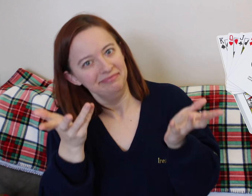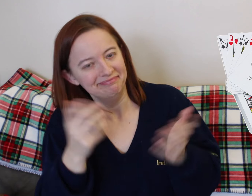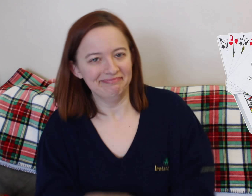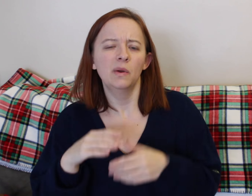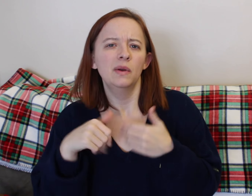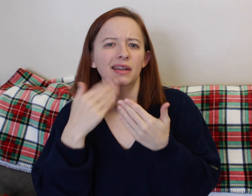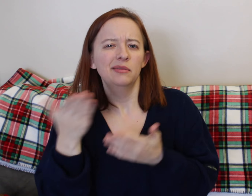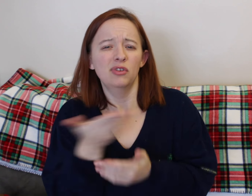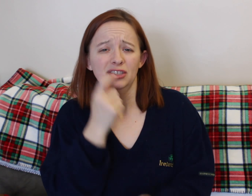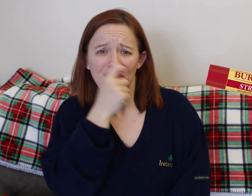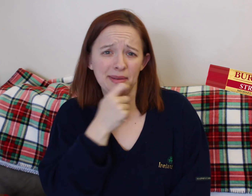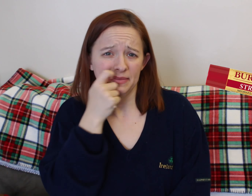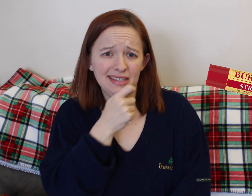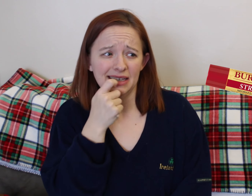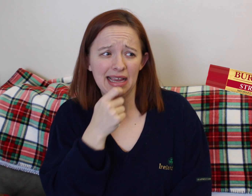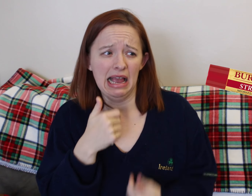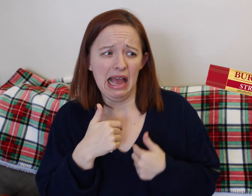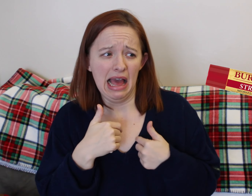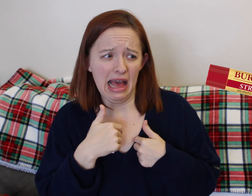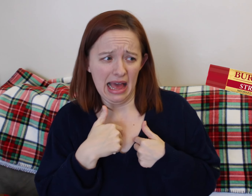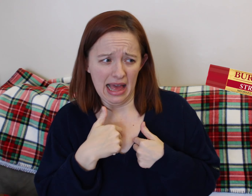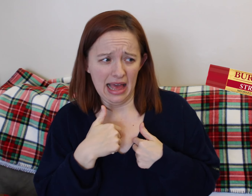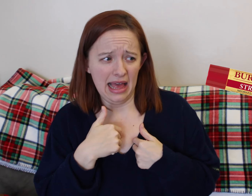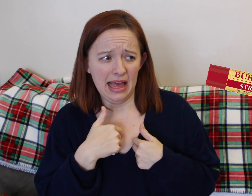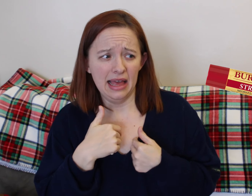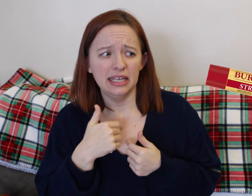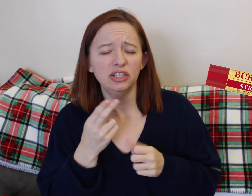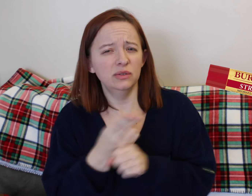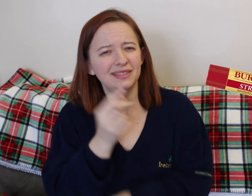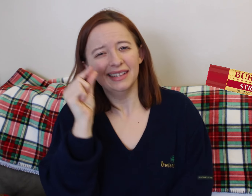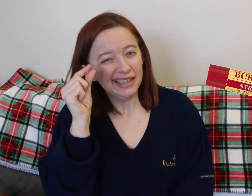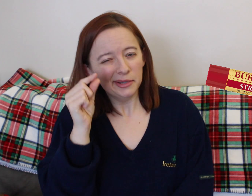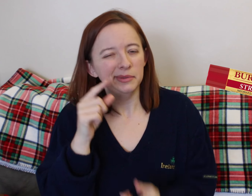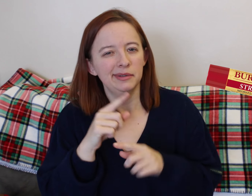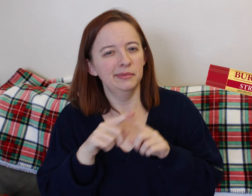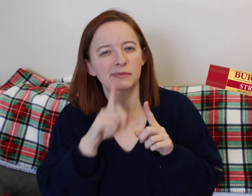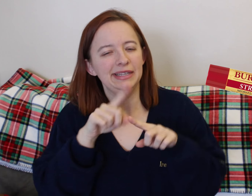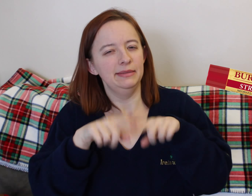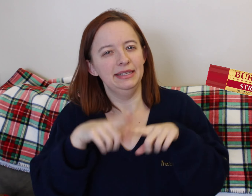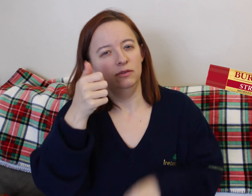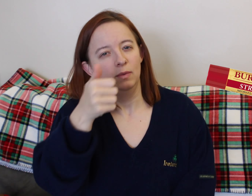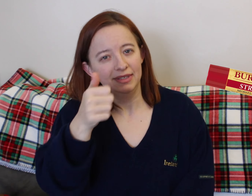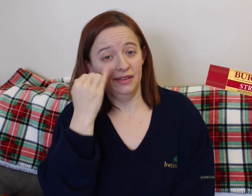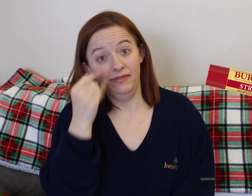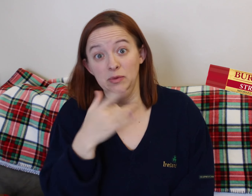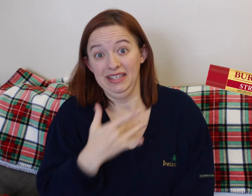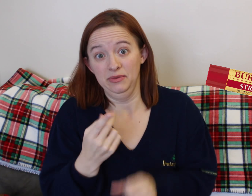Only because if you're not, you don't have time to play cards. If you're actually in active labor, then don't.